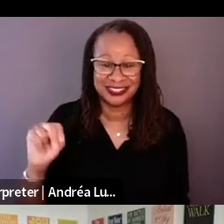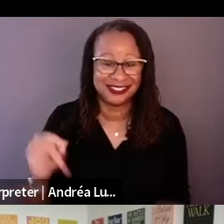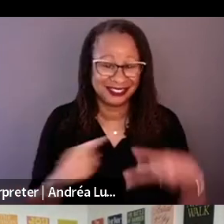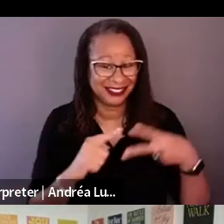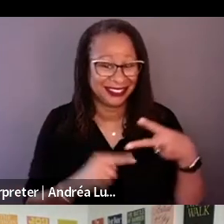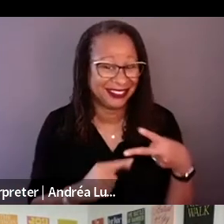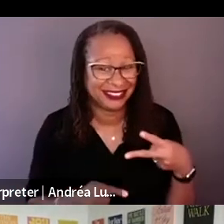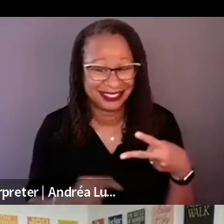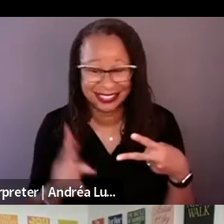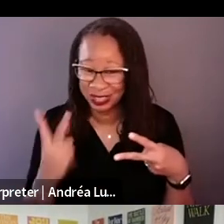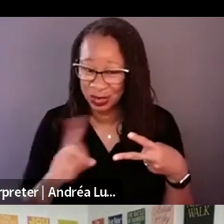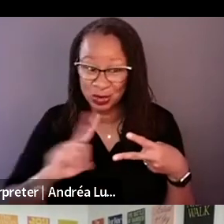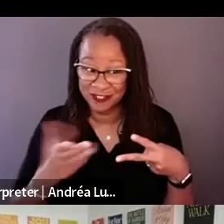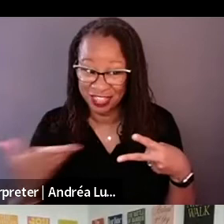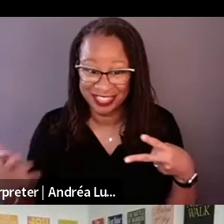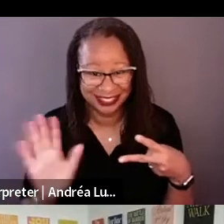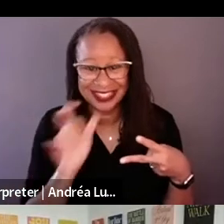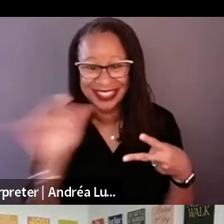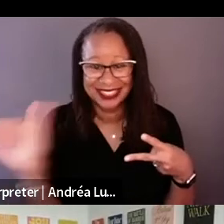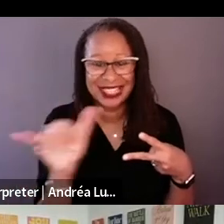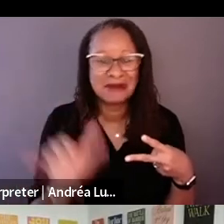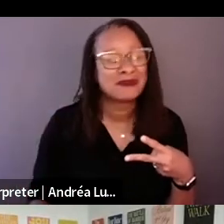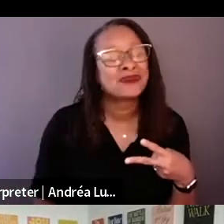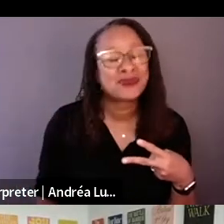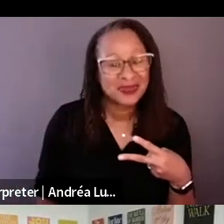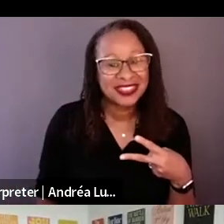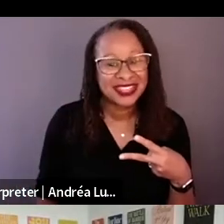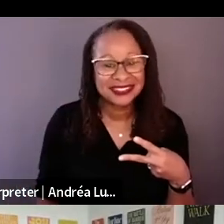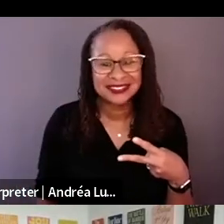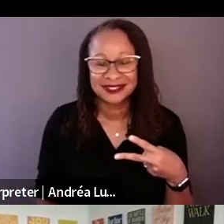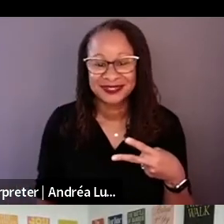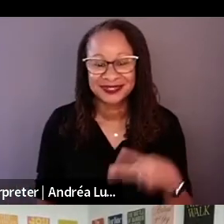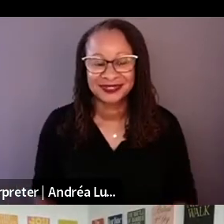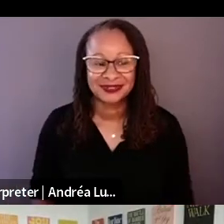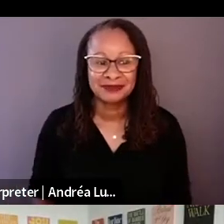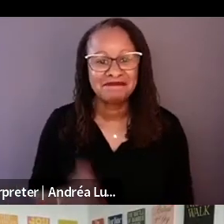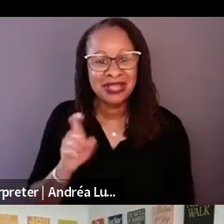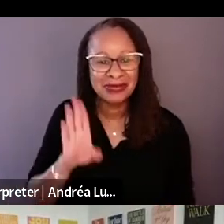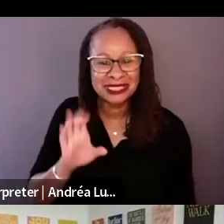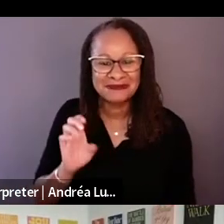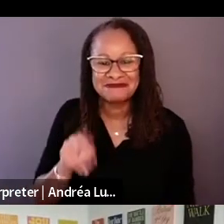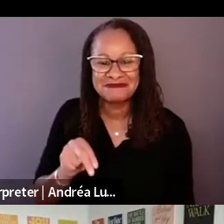Two separate things. You know, and how -- it must have been hard -- what do you do with the footage? You have to do something with it?